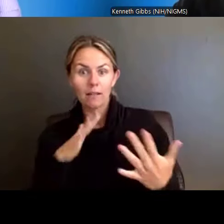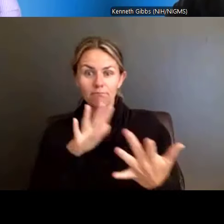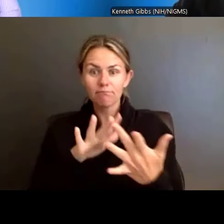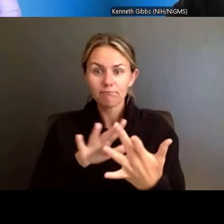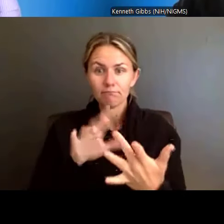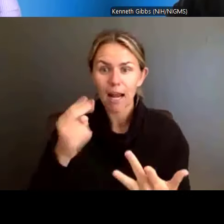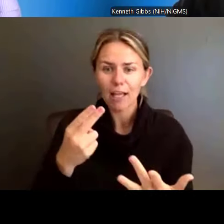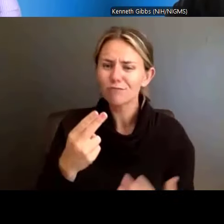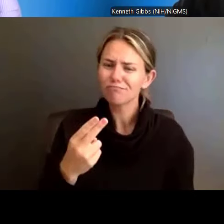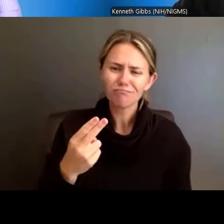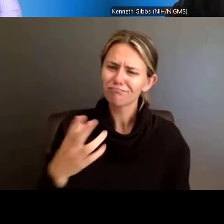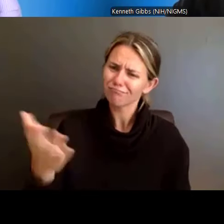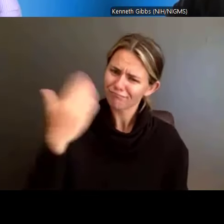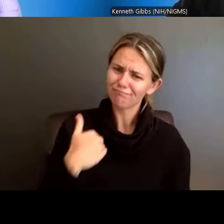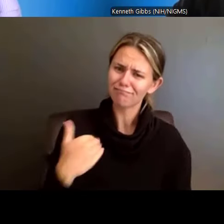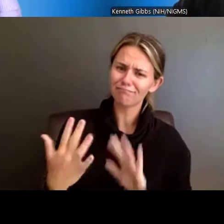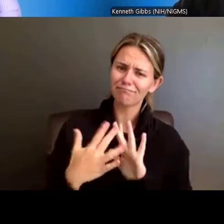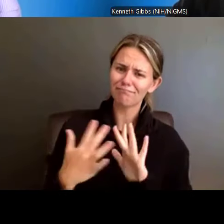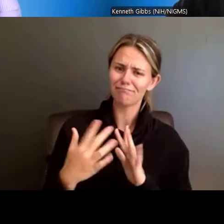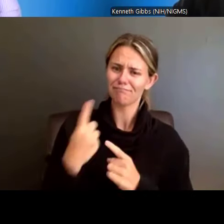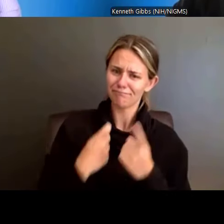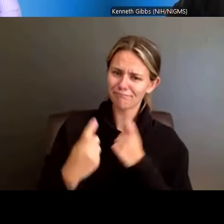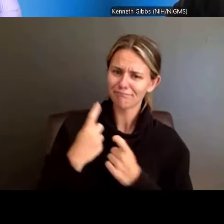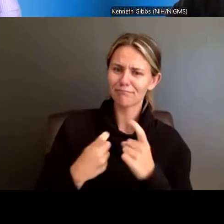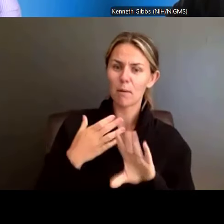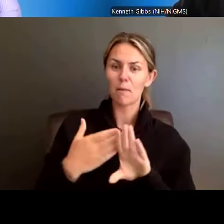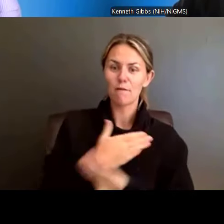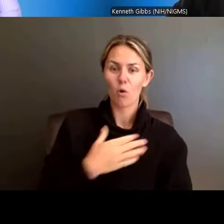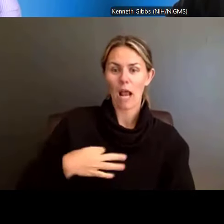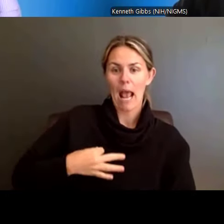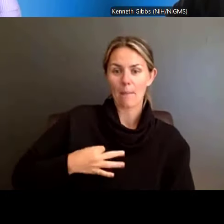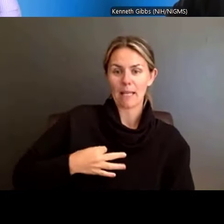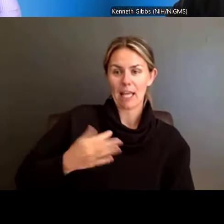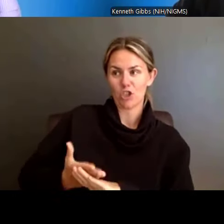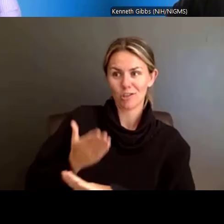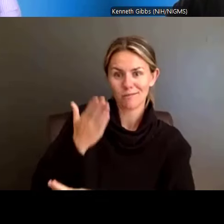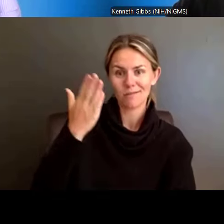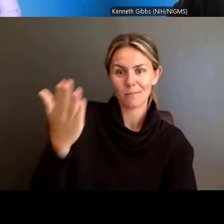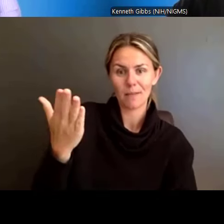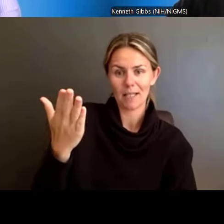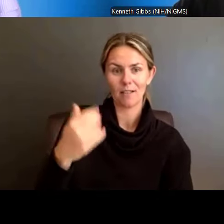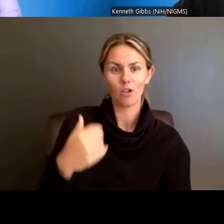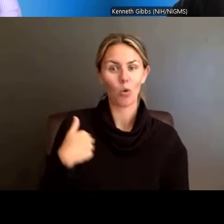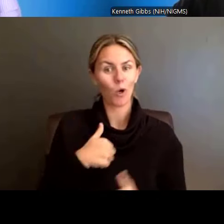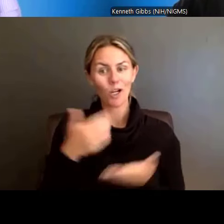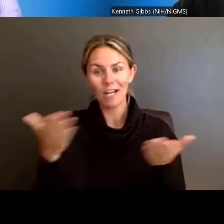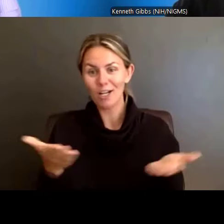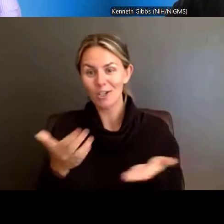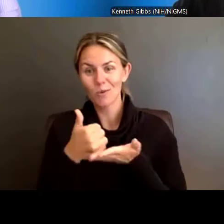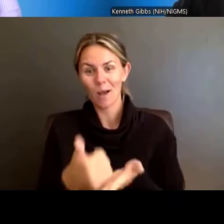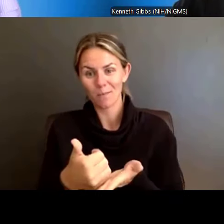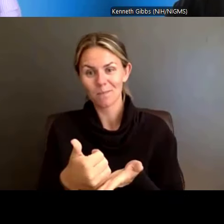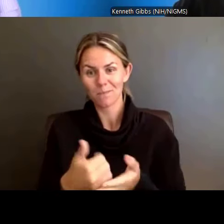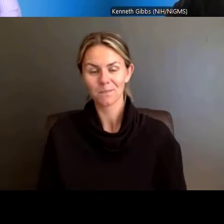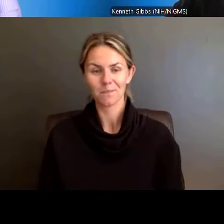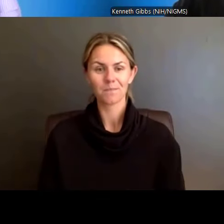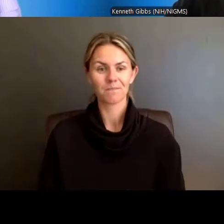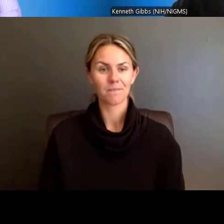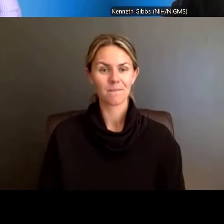to ask questions before these applications are submitted. We're here to help you. Anything you want to add?